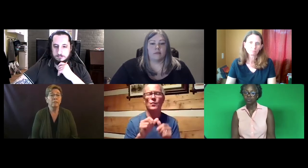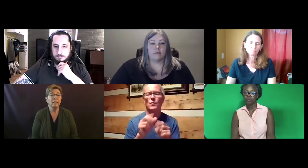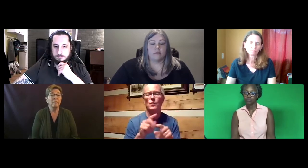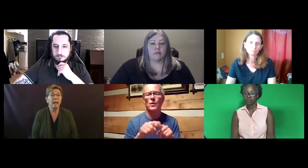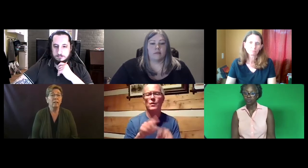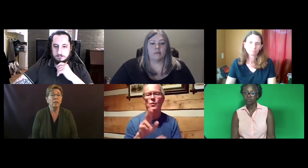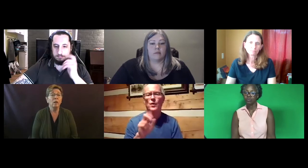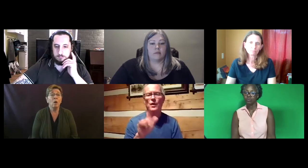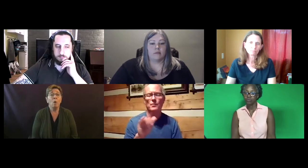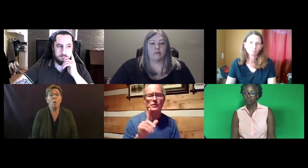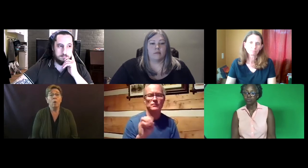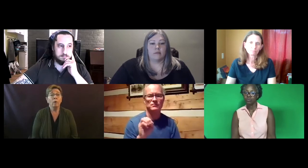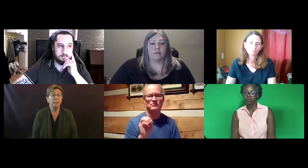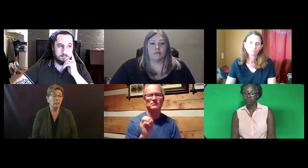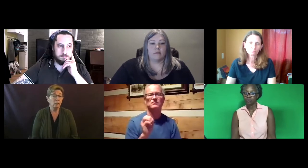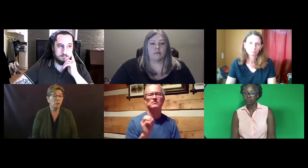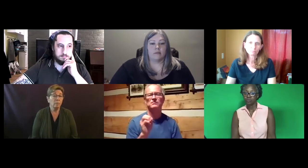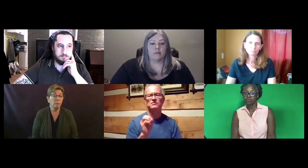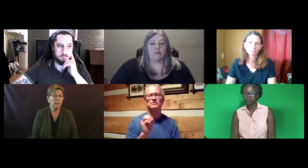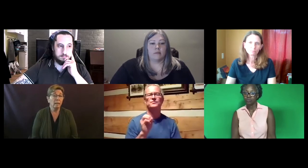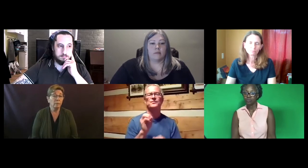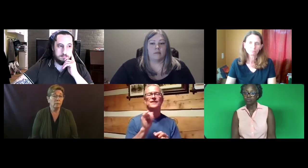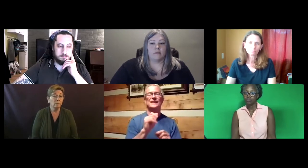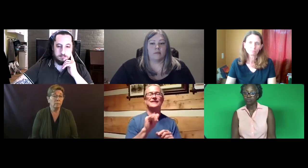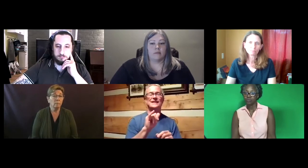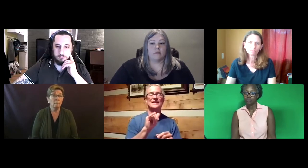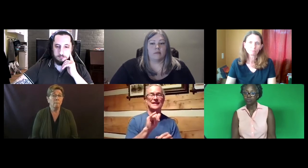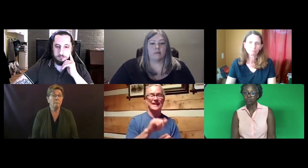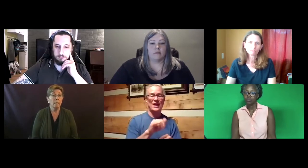is valid or continues to be reliable.